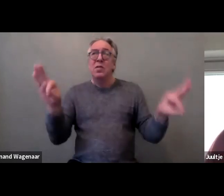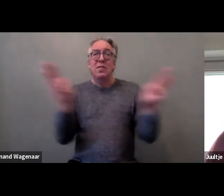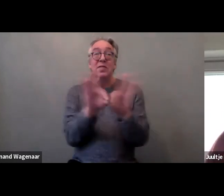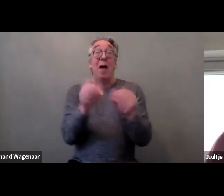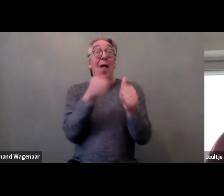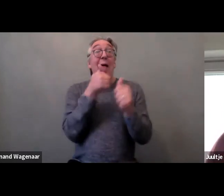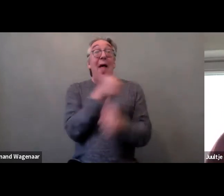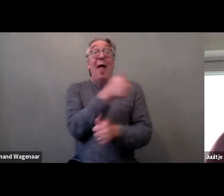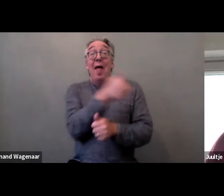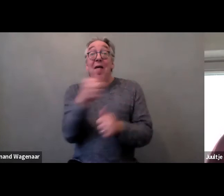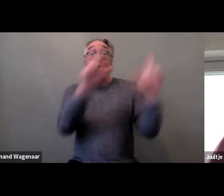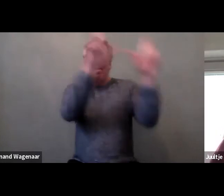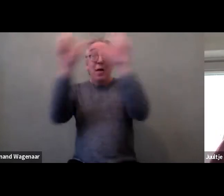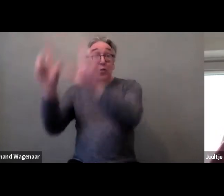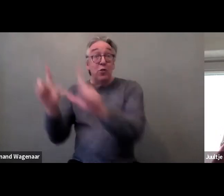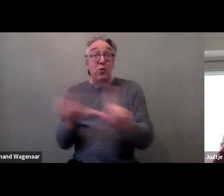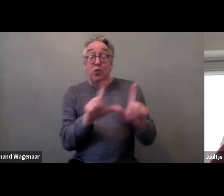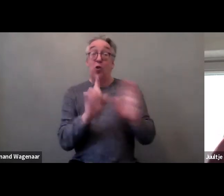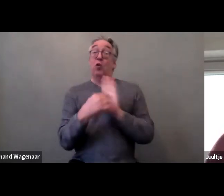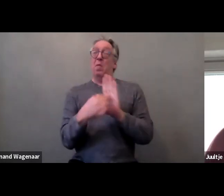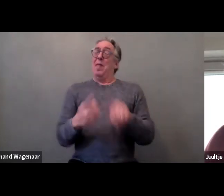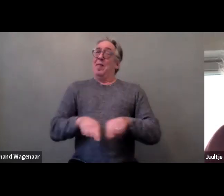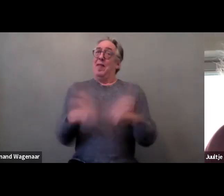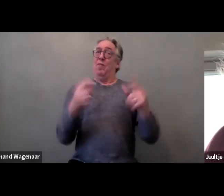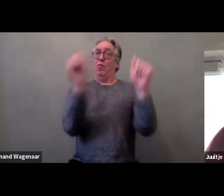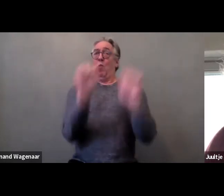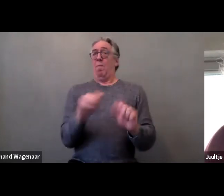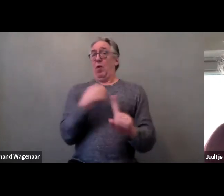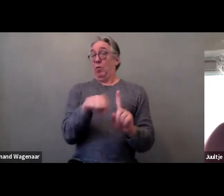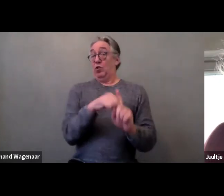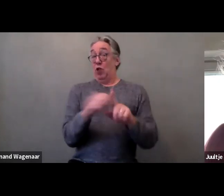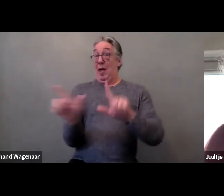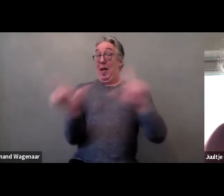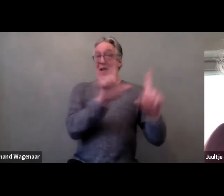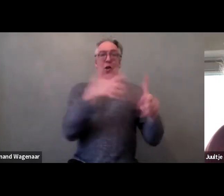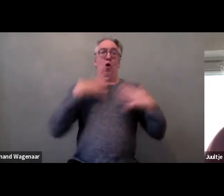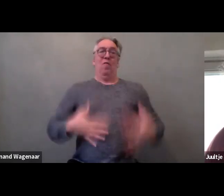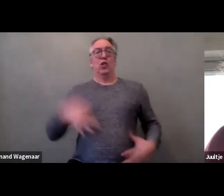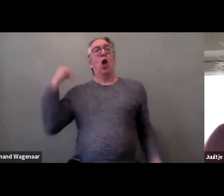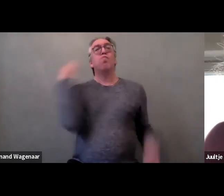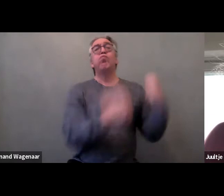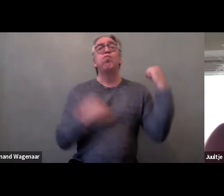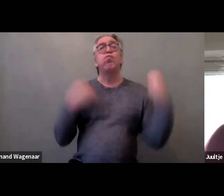We had different pictures on the left with physical violence, for instance, the person with the blue eye,